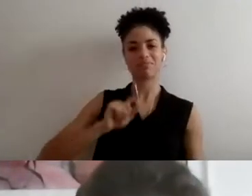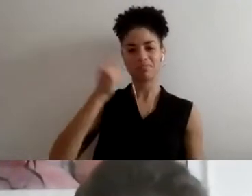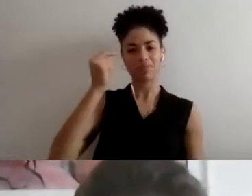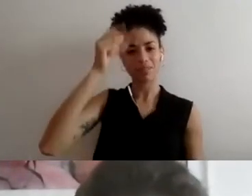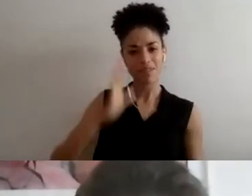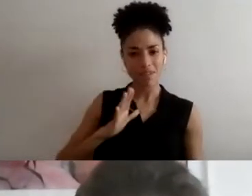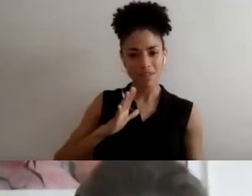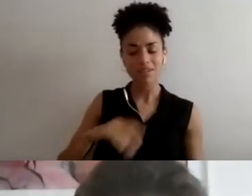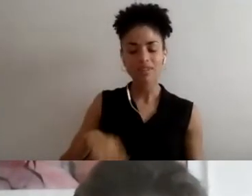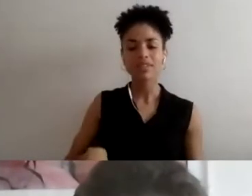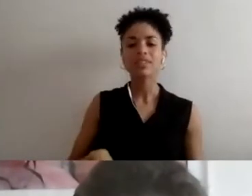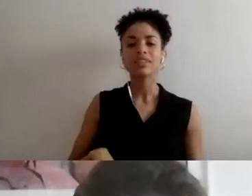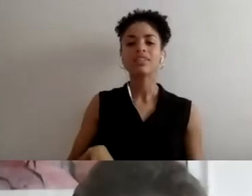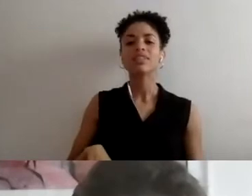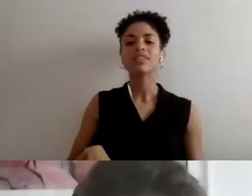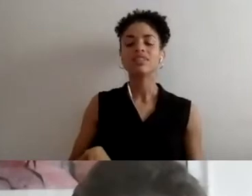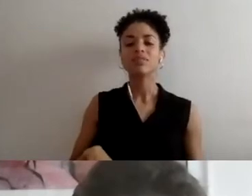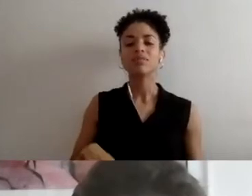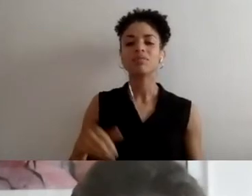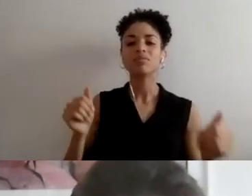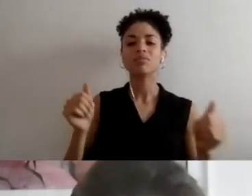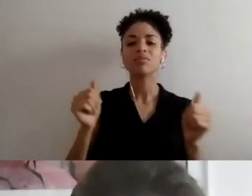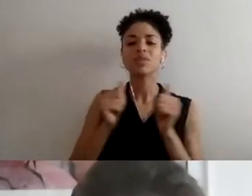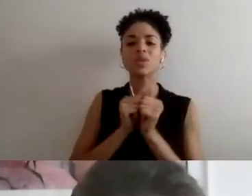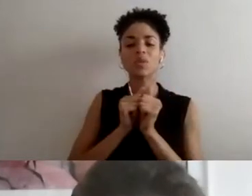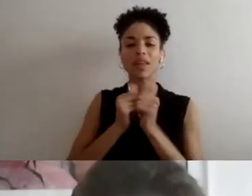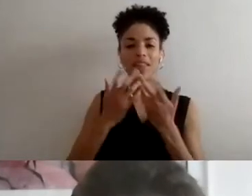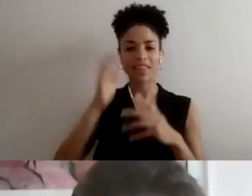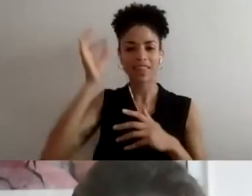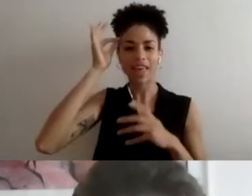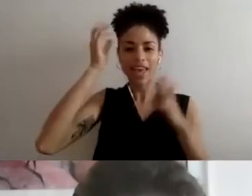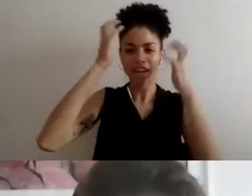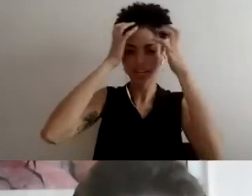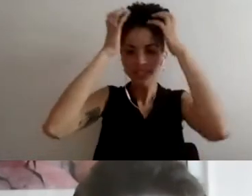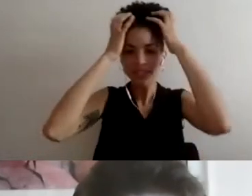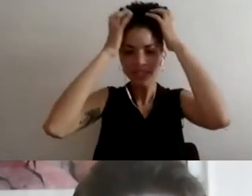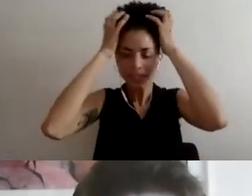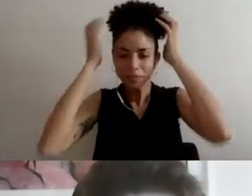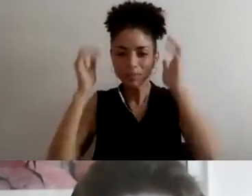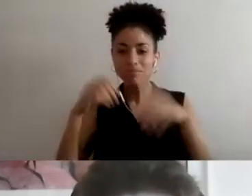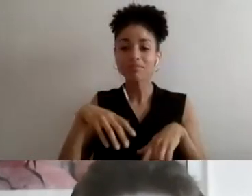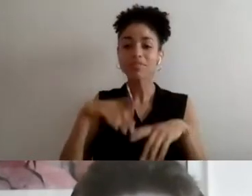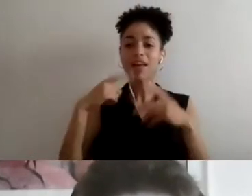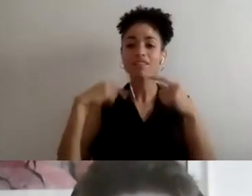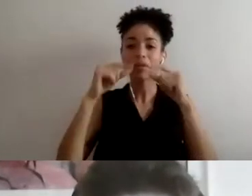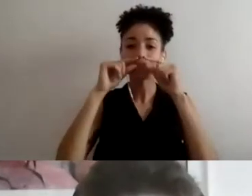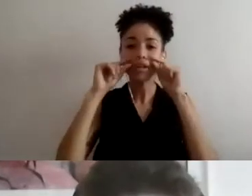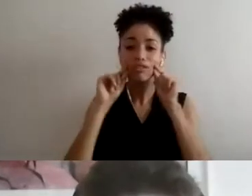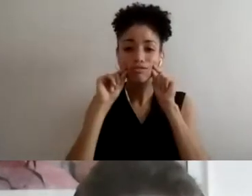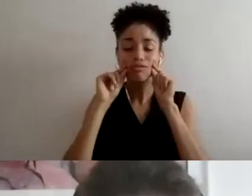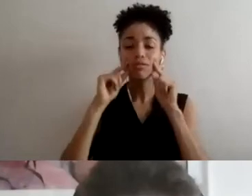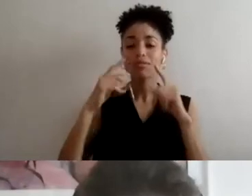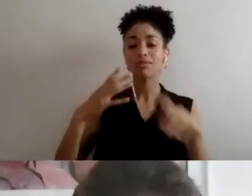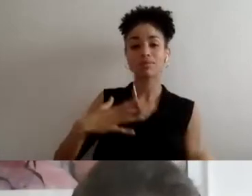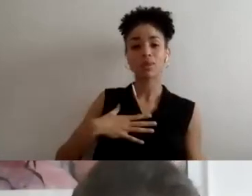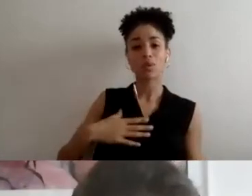Cool. Thanks so much, Kirsten. I'm a black man, with high kinky hair and a mustache. I'm wearing a white canvas T-Shirt.